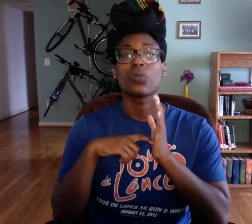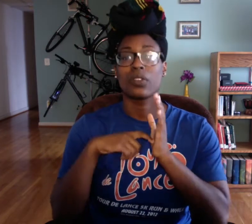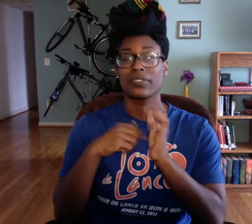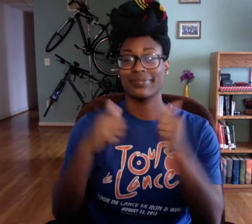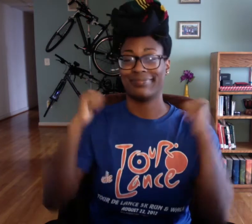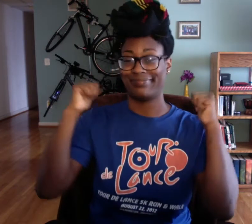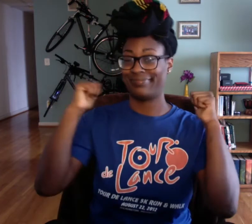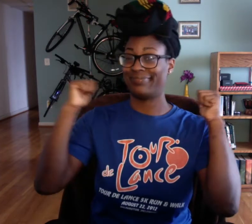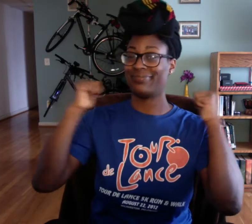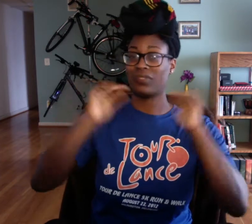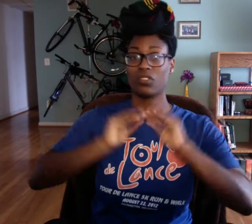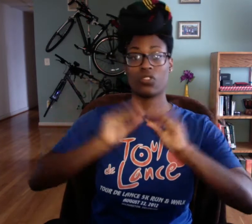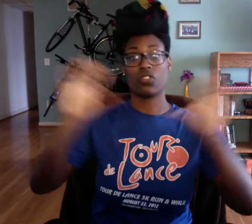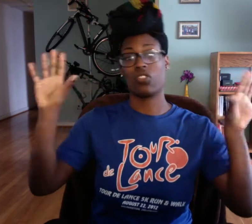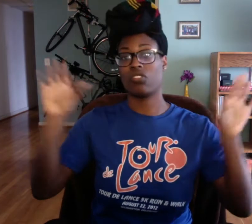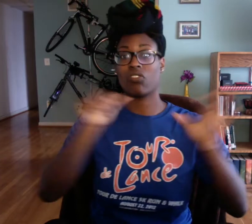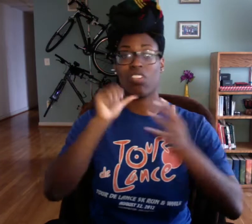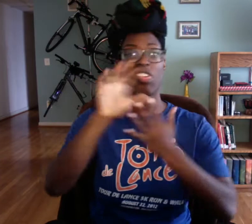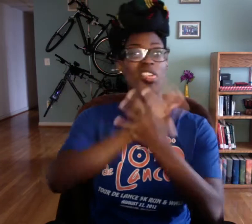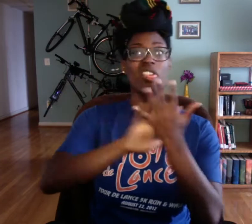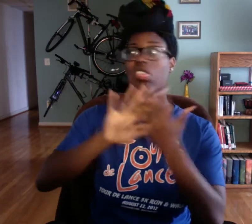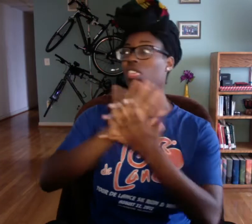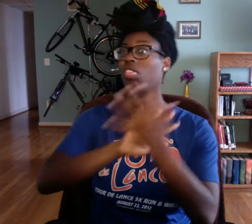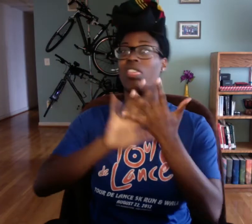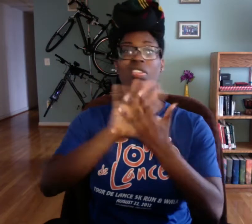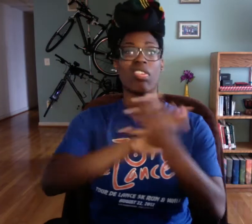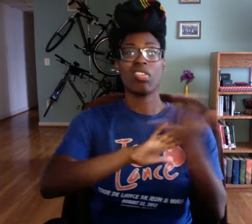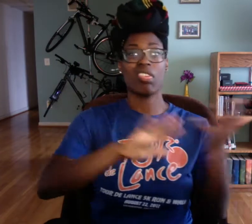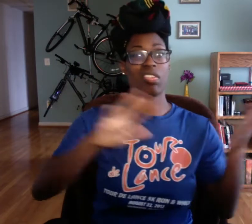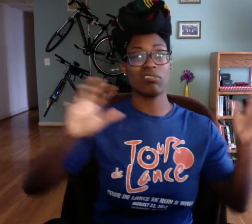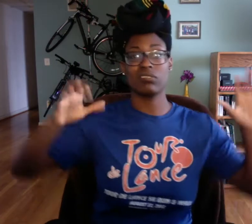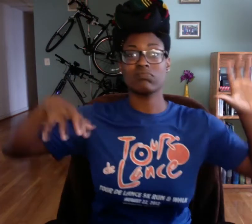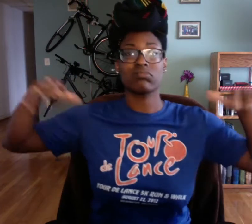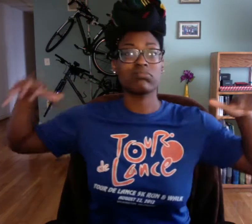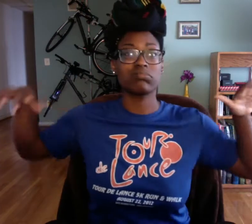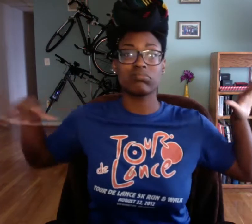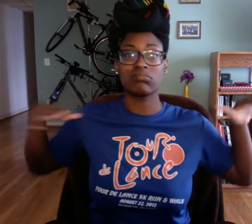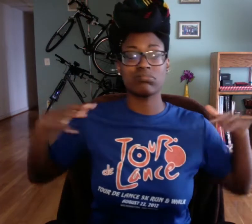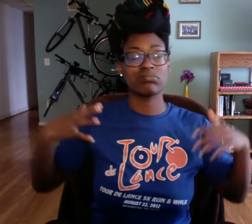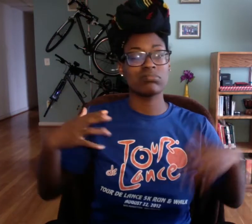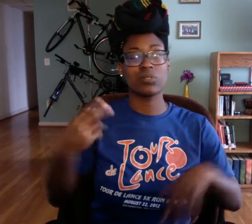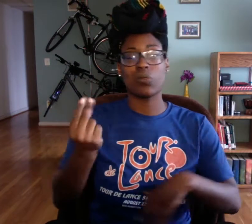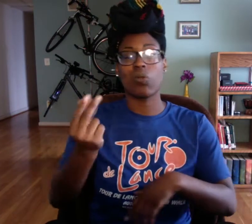filming has to be free of clutter, no pets running around in the background or anything.